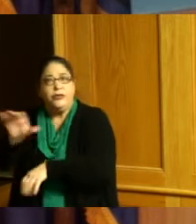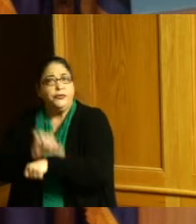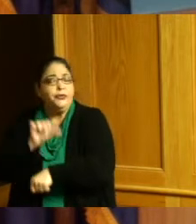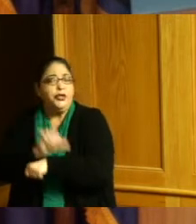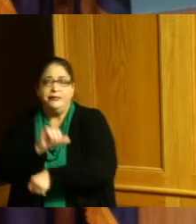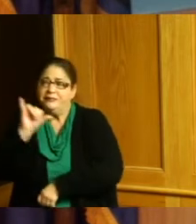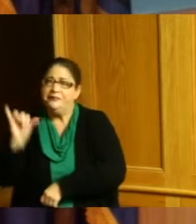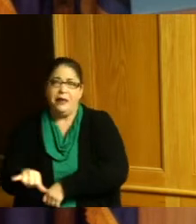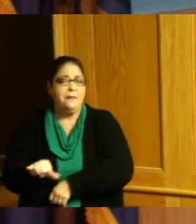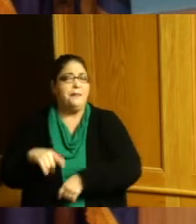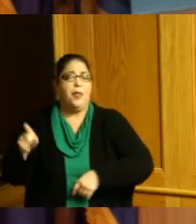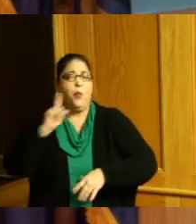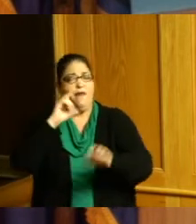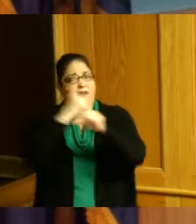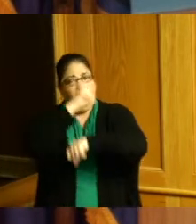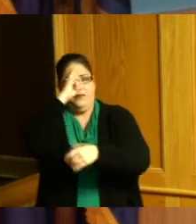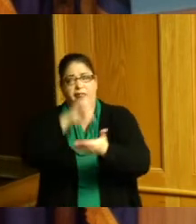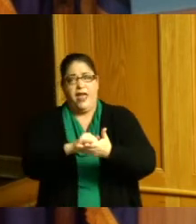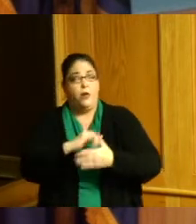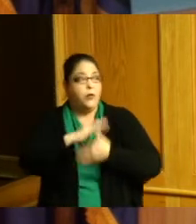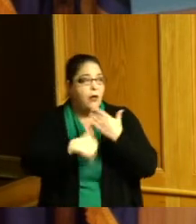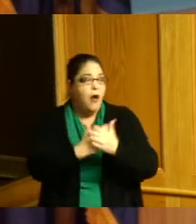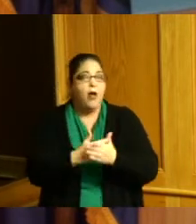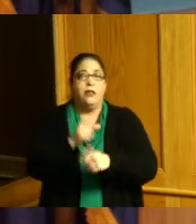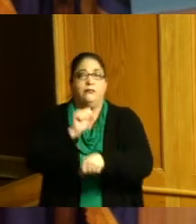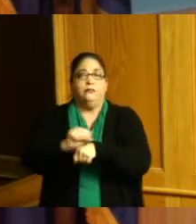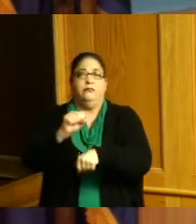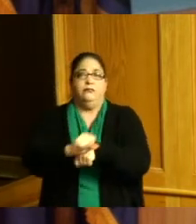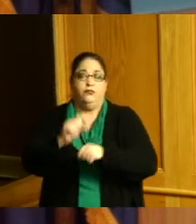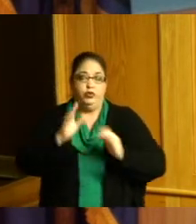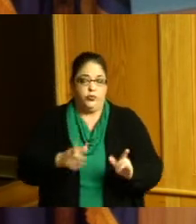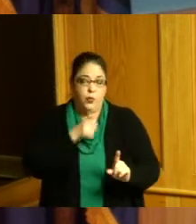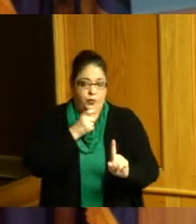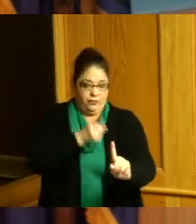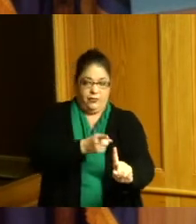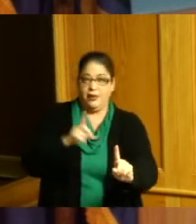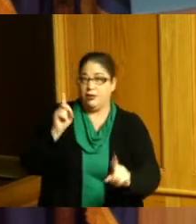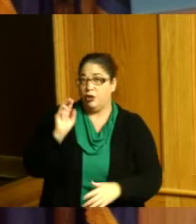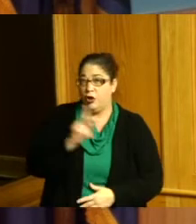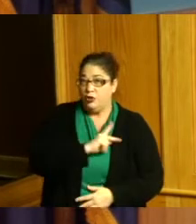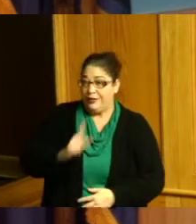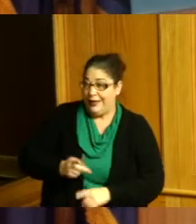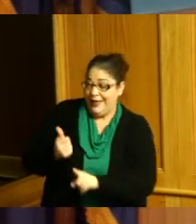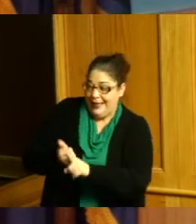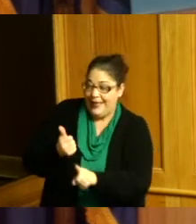and I know all of us have been speaking up for the workers Dr King died going with the workers